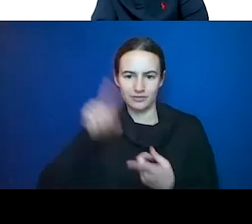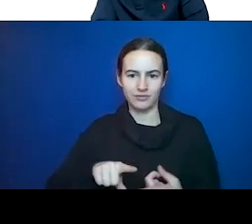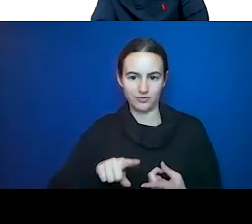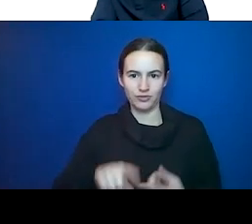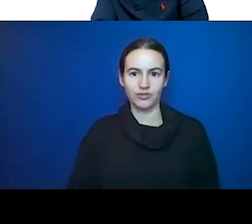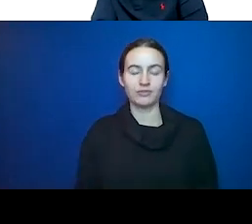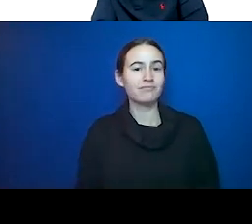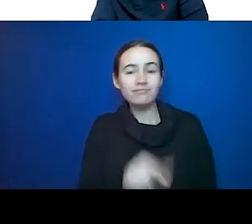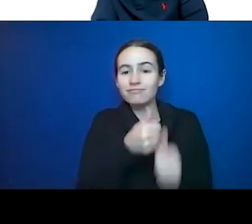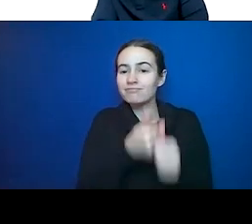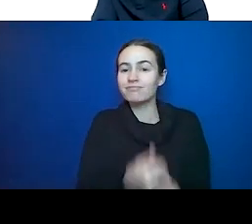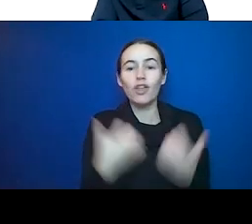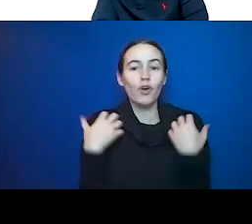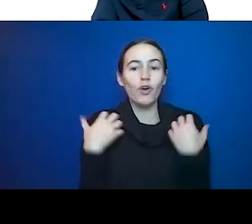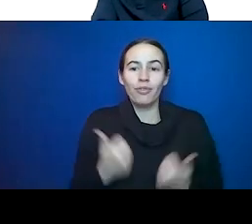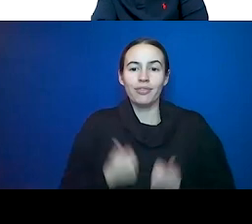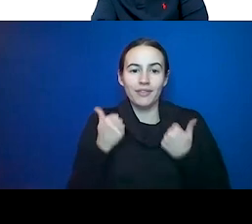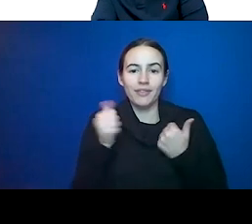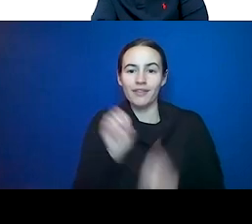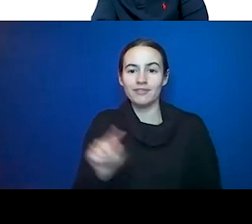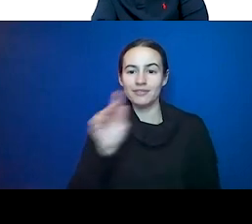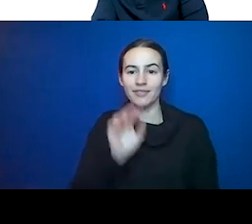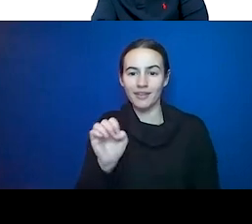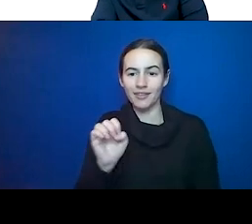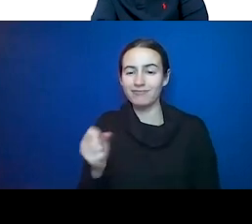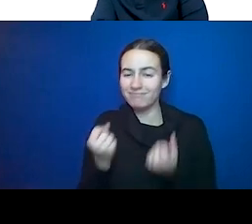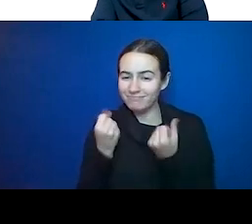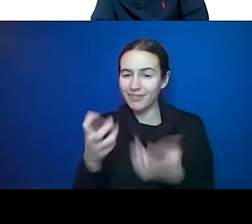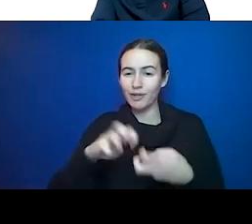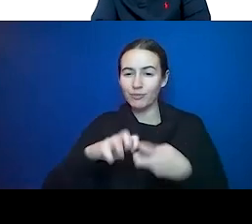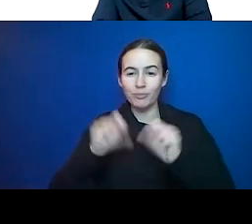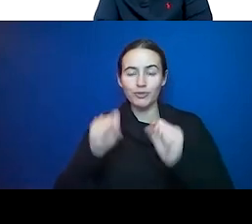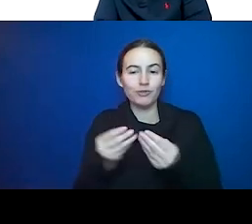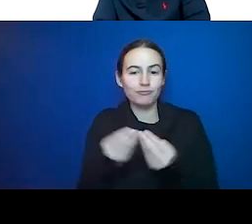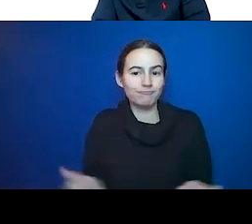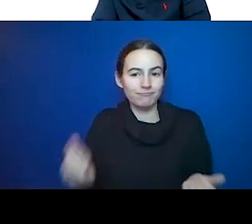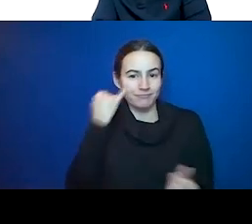our problems would go away. So again, in summary. Bad diet is